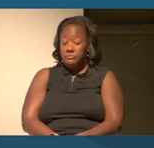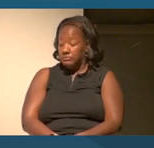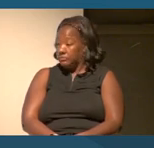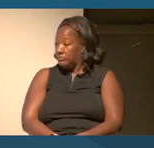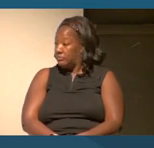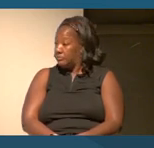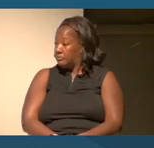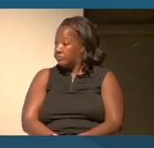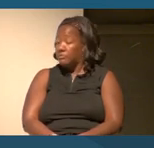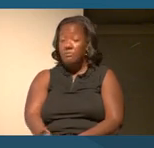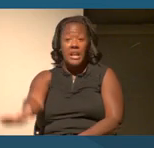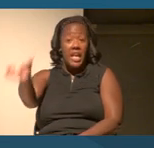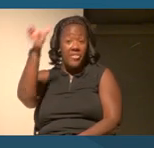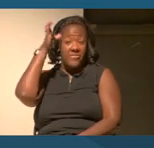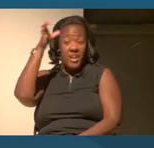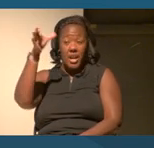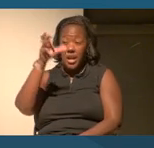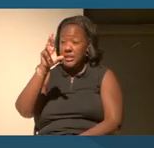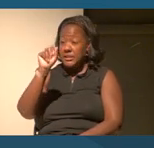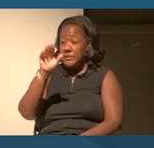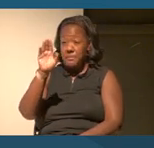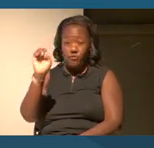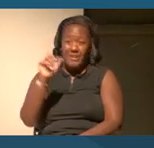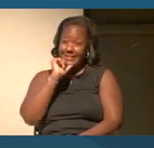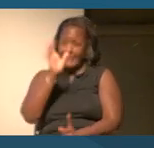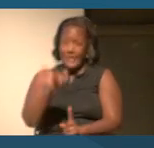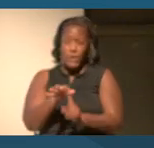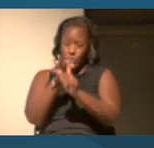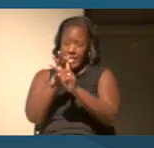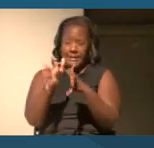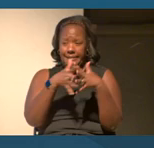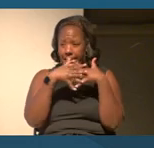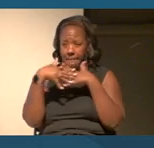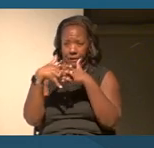The concept of race is not uniquely American.